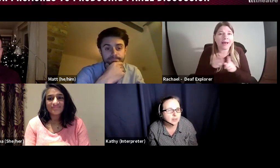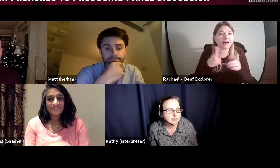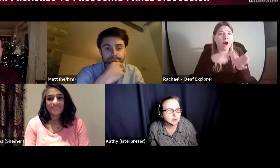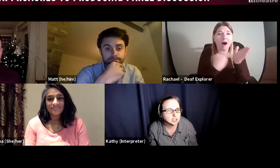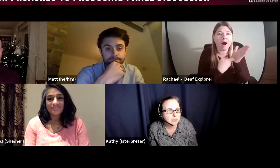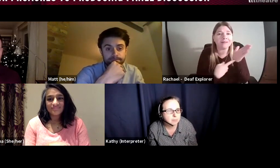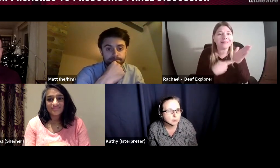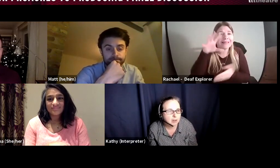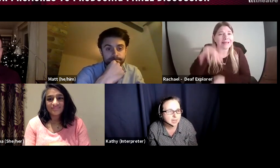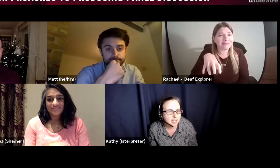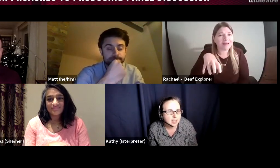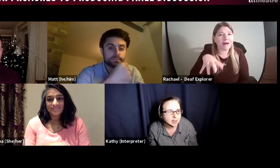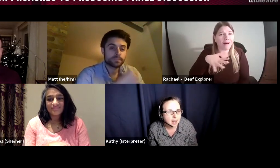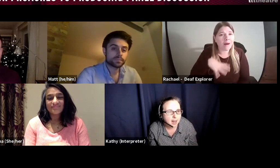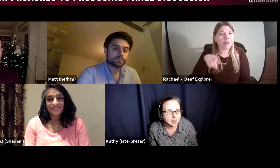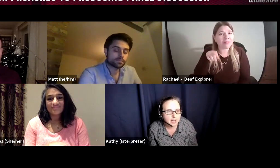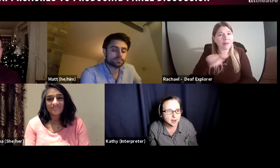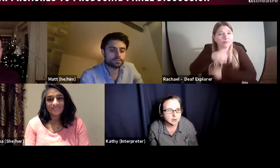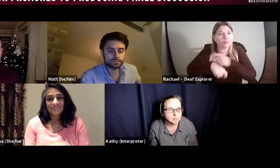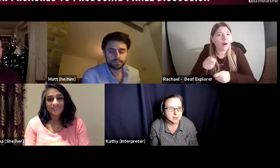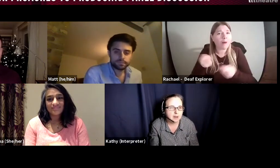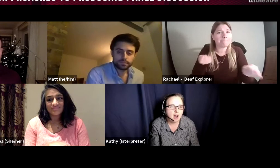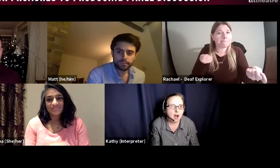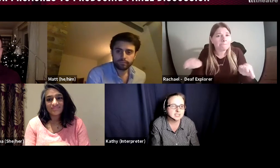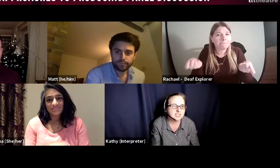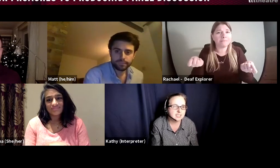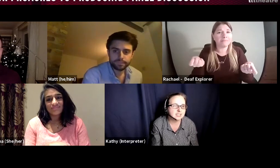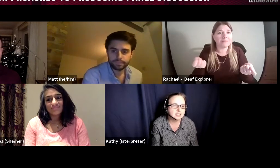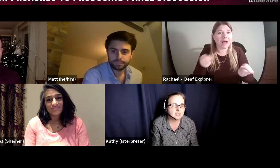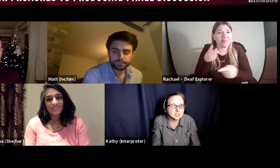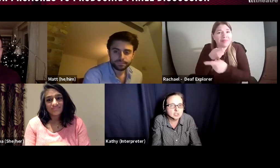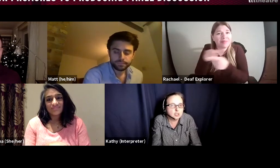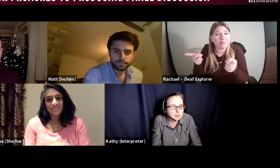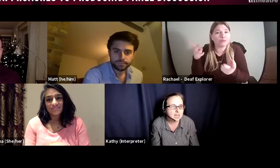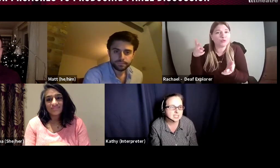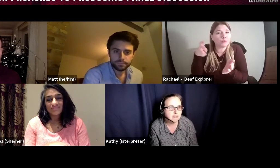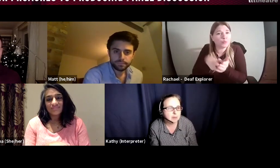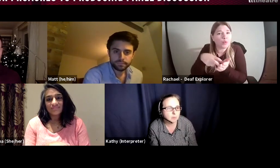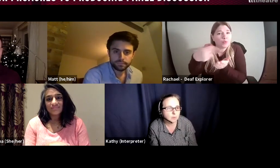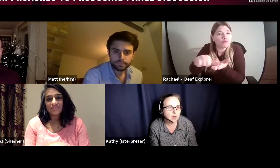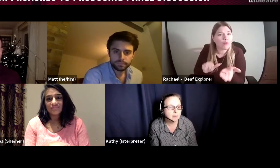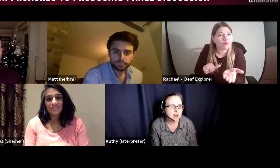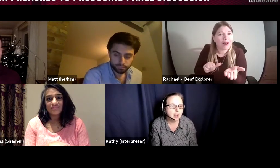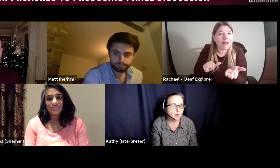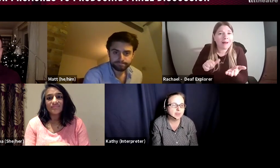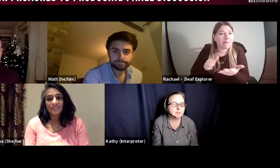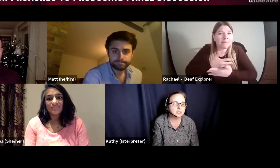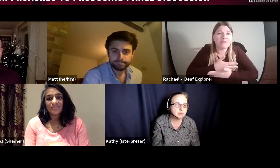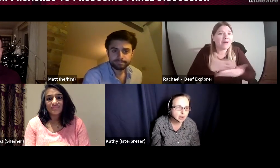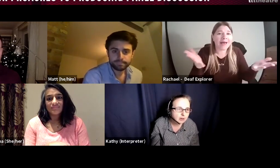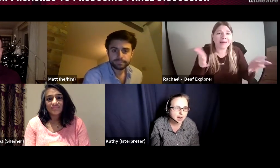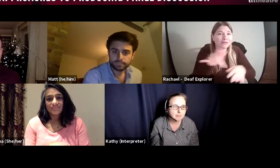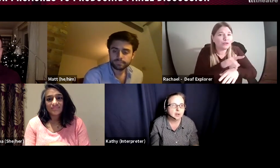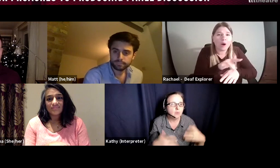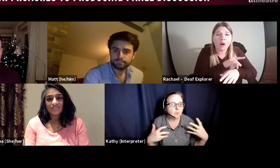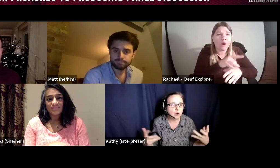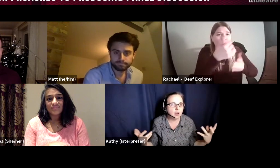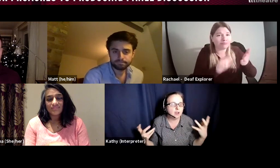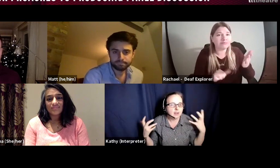future people running arts centres to be deaf people, and I want them to programme work that